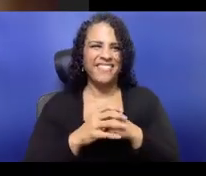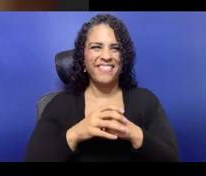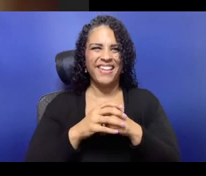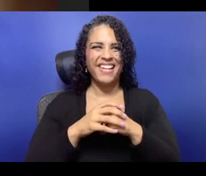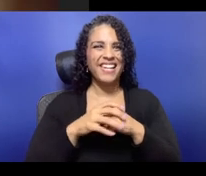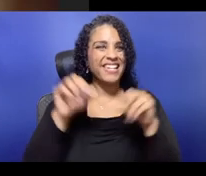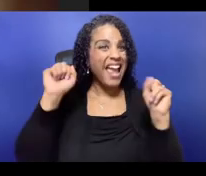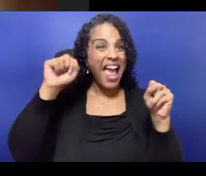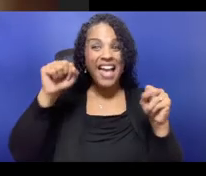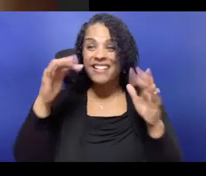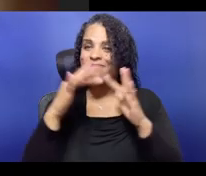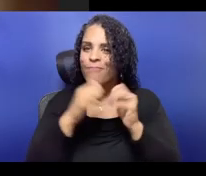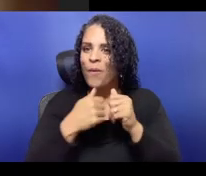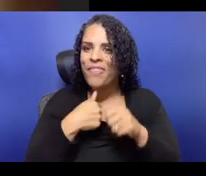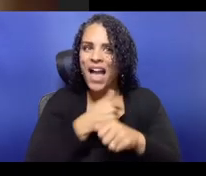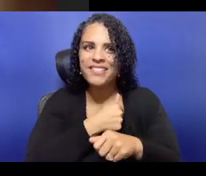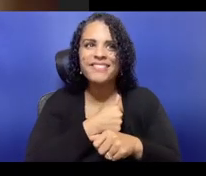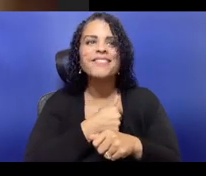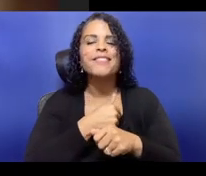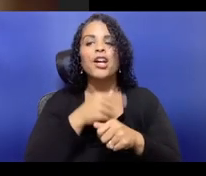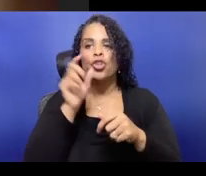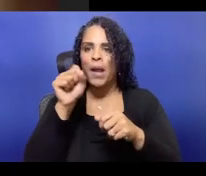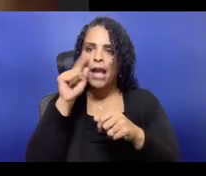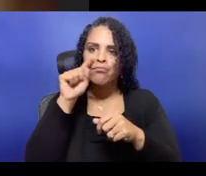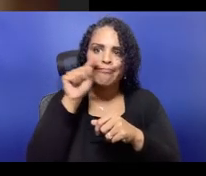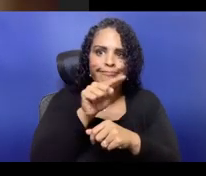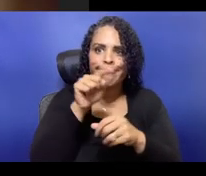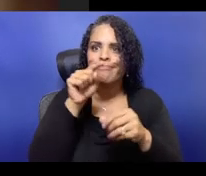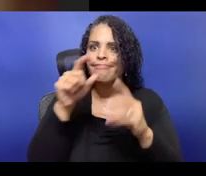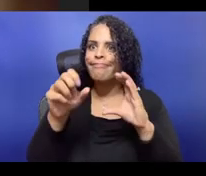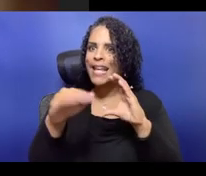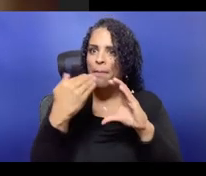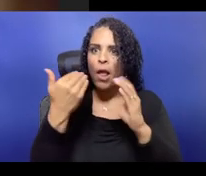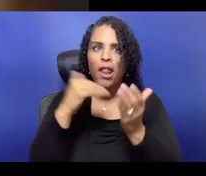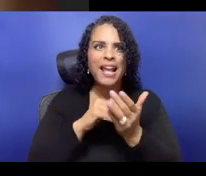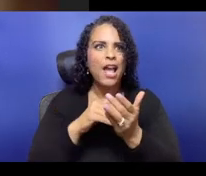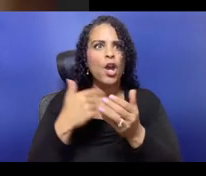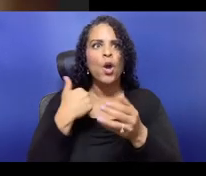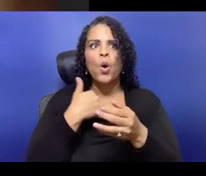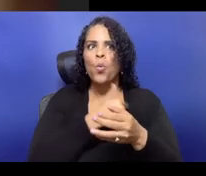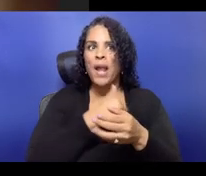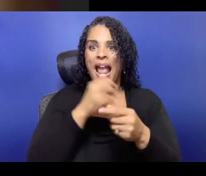of the publicly transparent budgeting have anything to do with the climate crisis